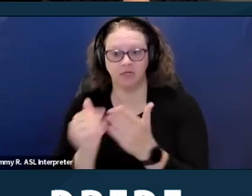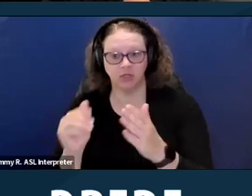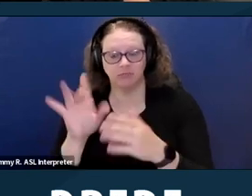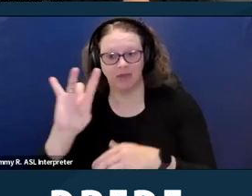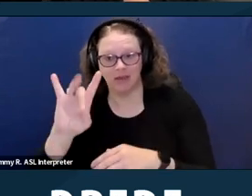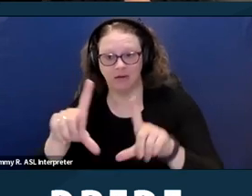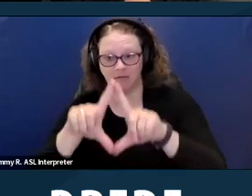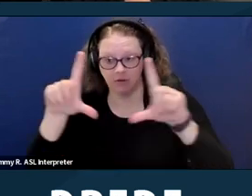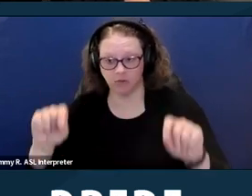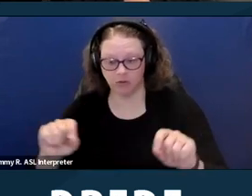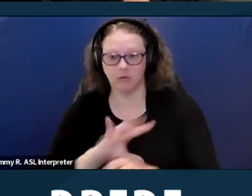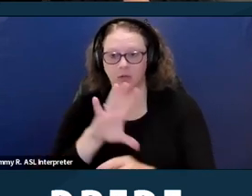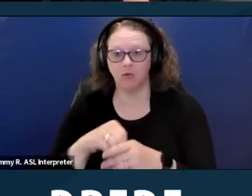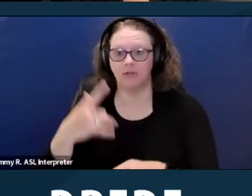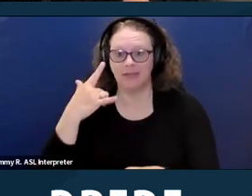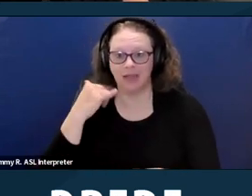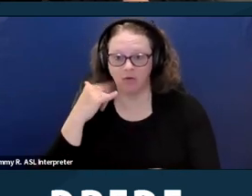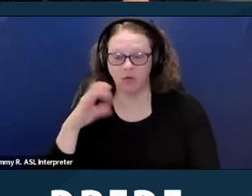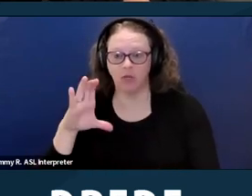They include California, Connecticut,